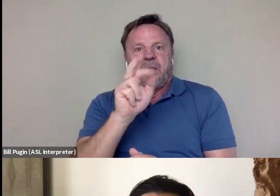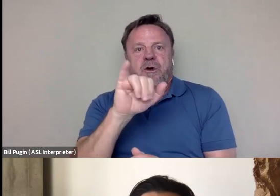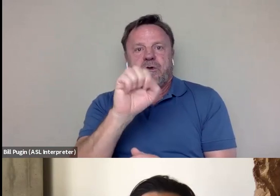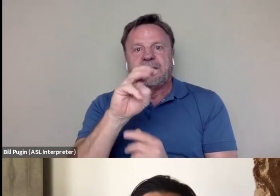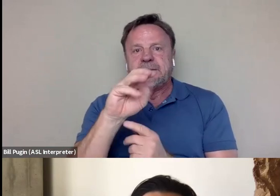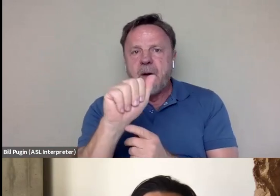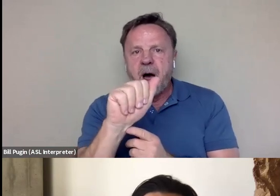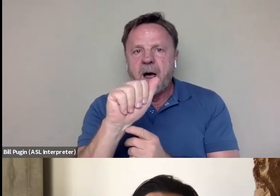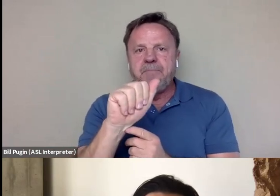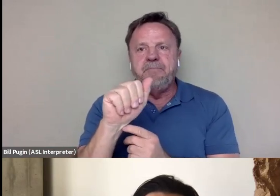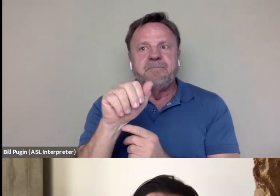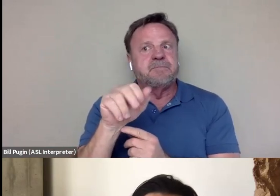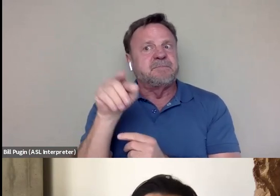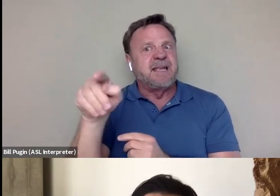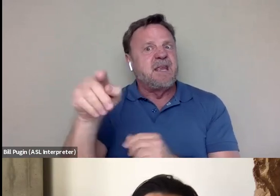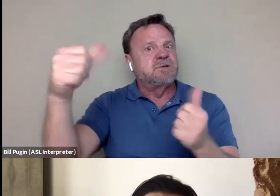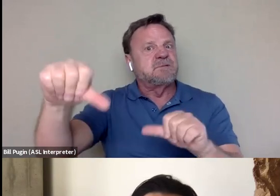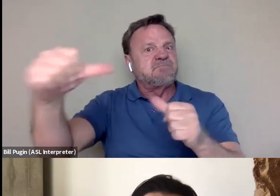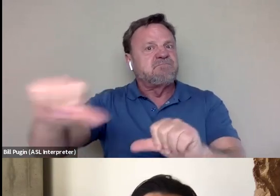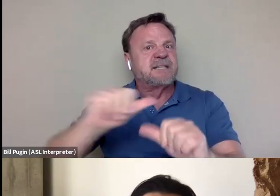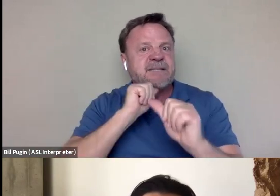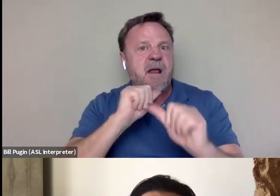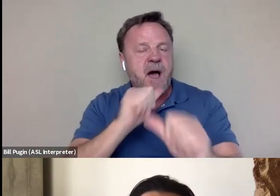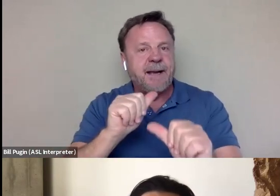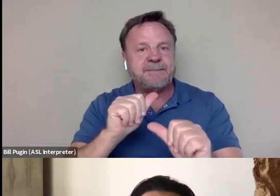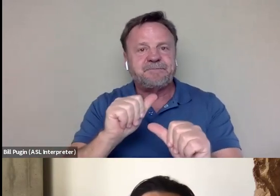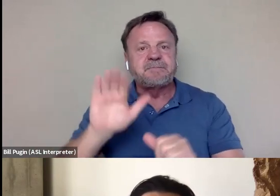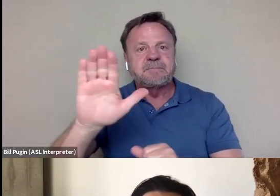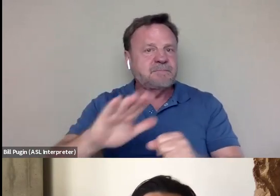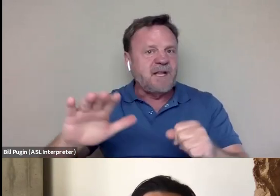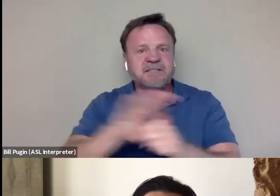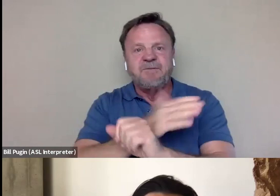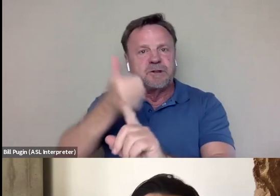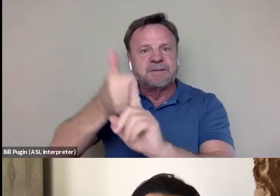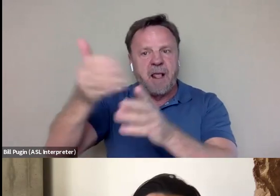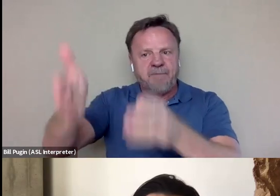He was denied, you know, his full self, his stardom in many ways,